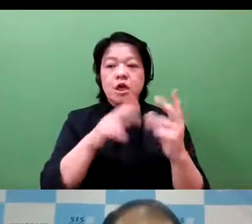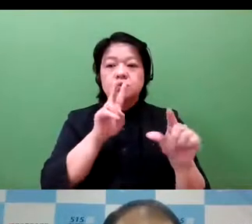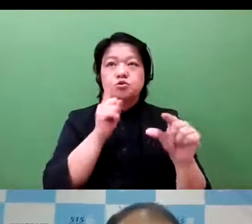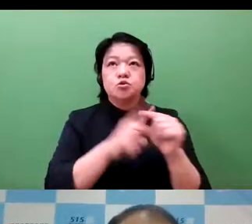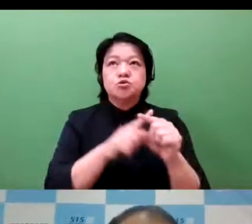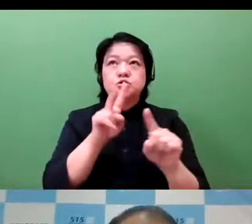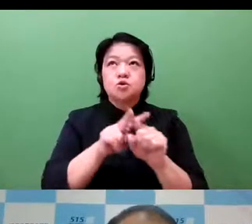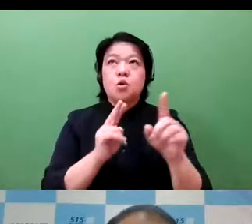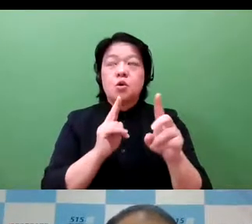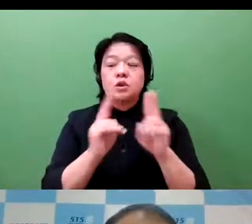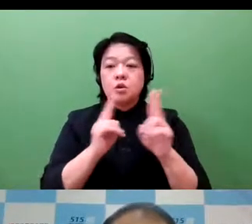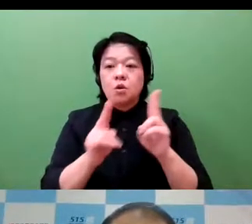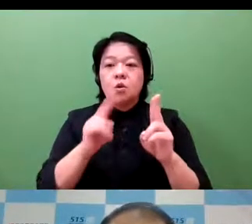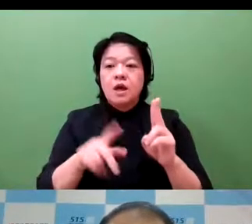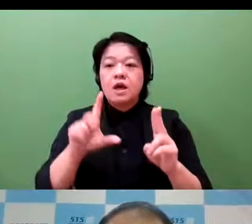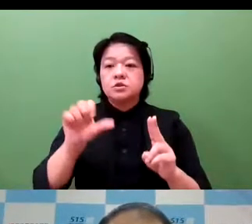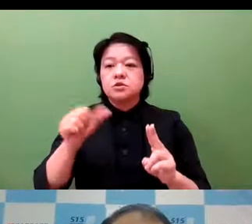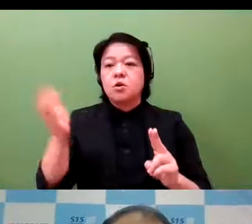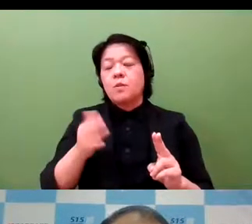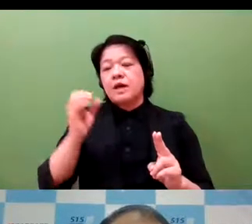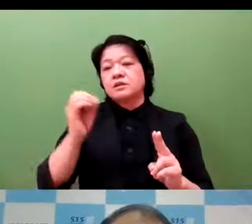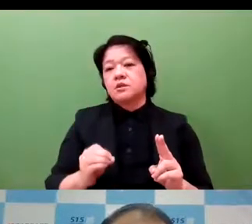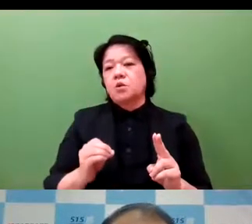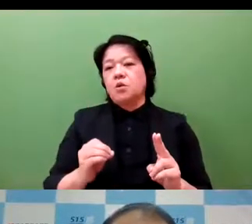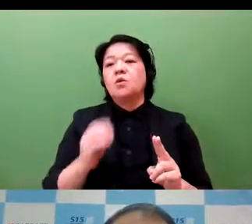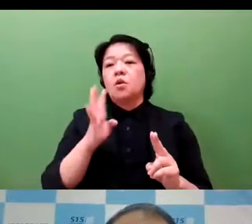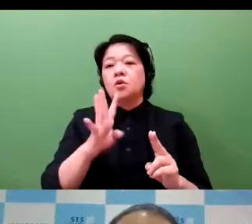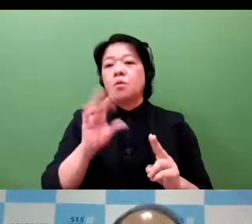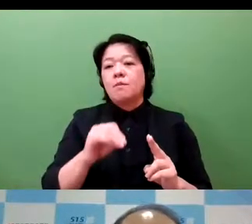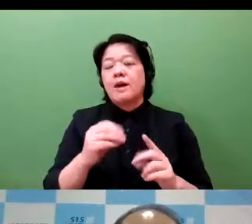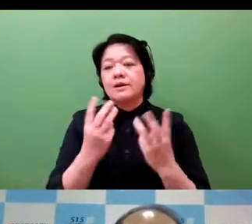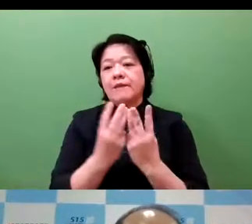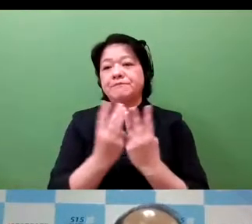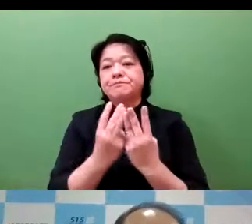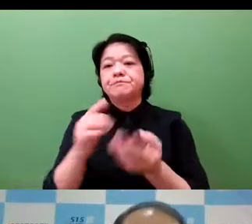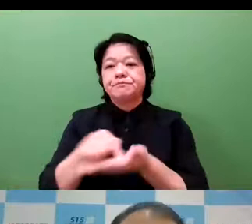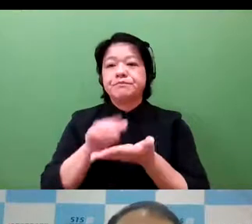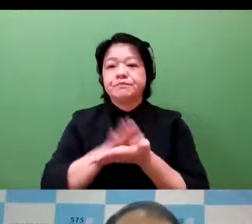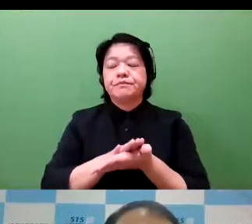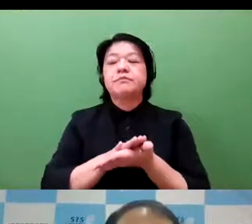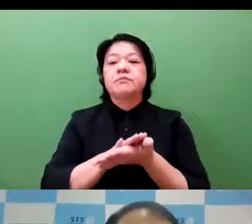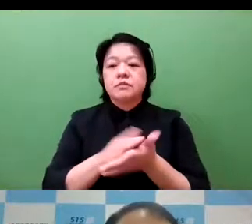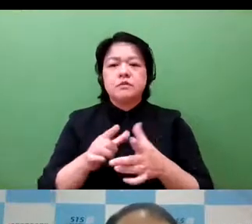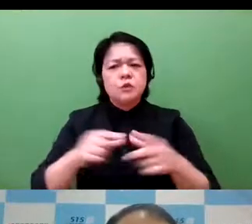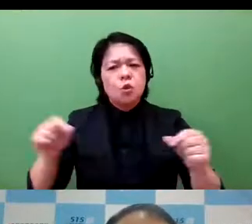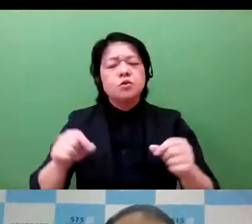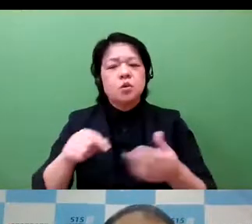and 15% is accounted for by small and medium-sized enterprises. But currently, overall, the number